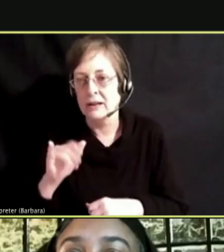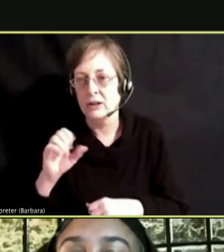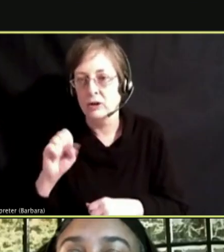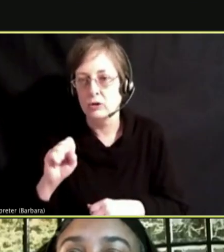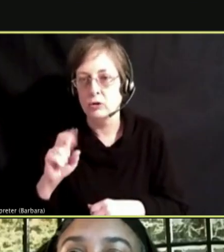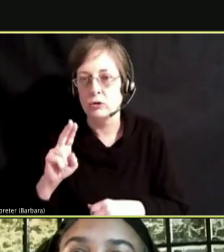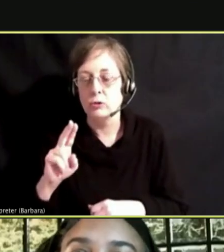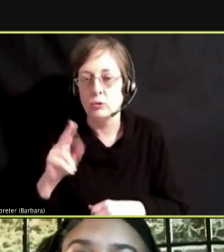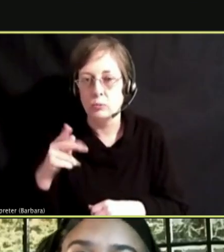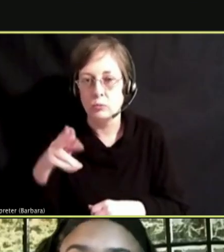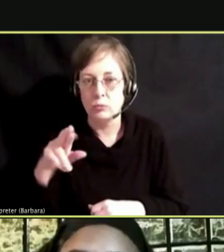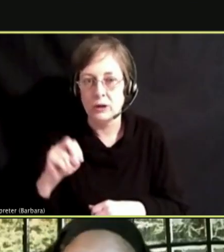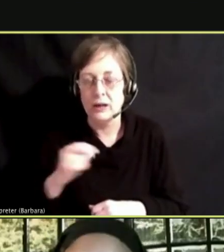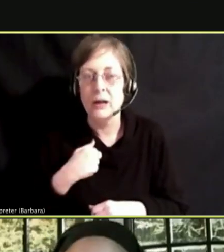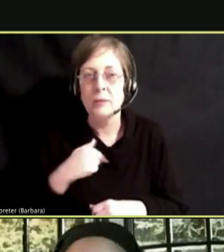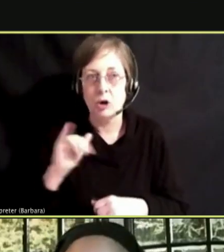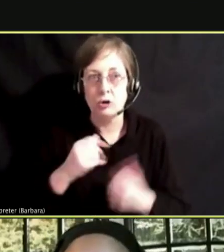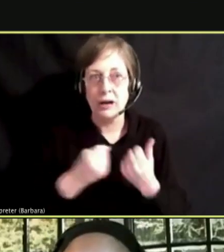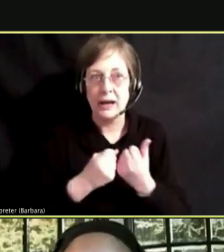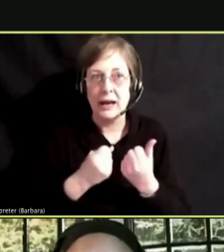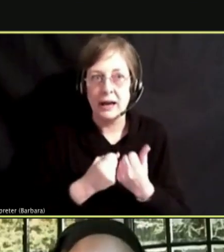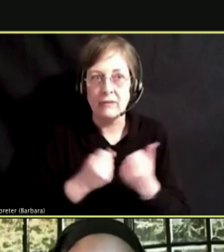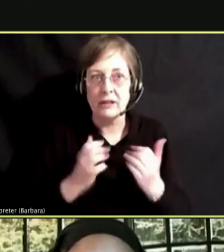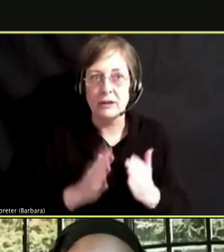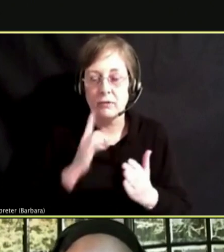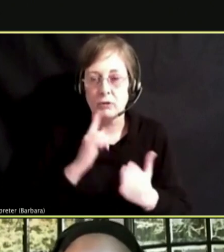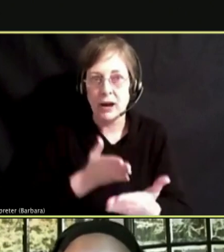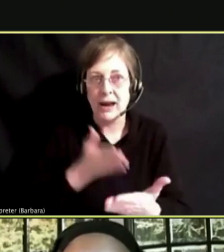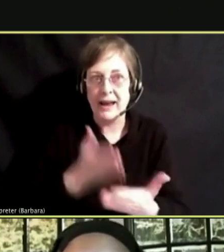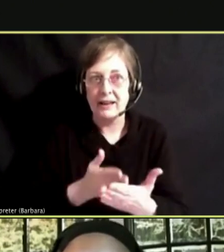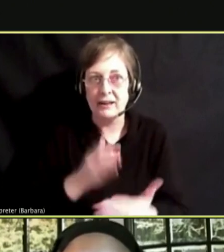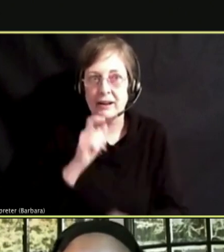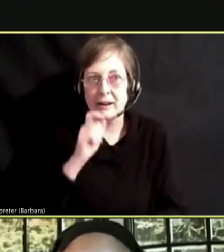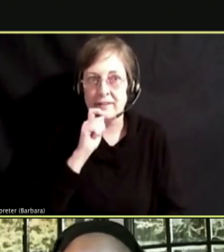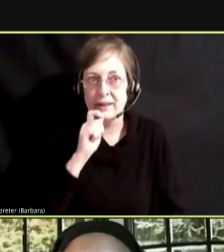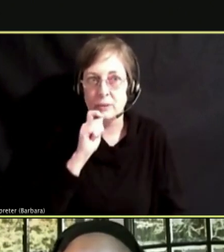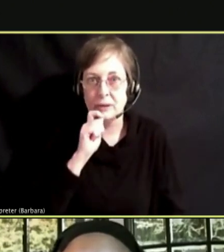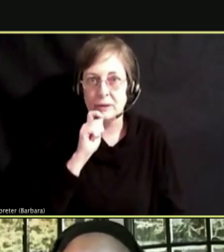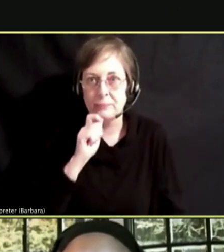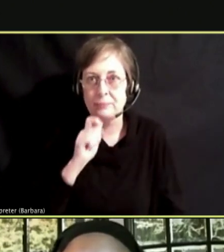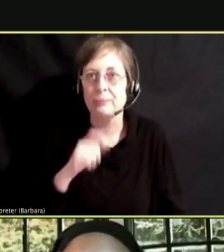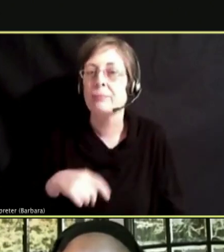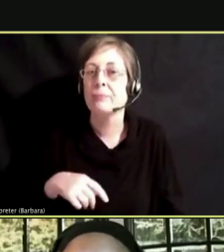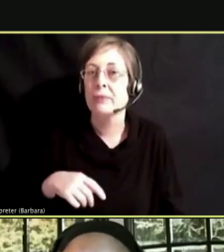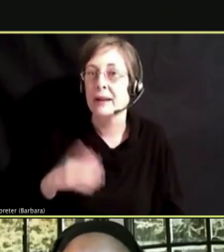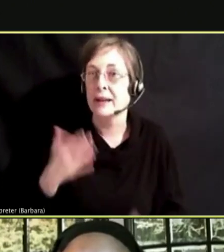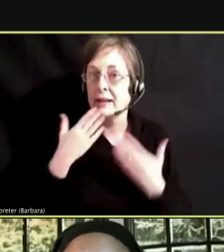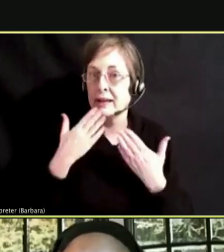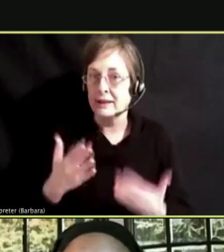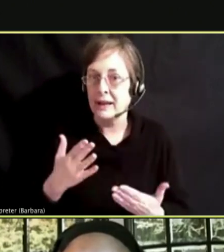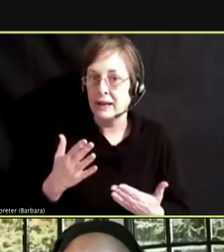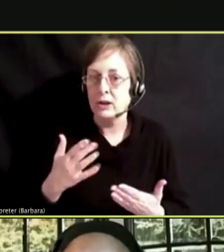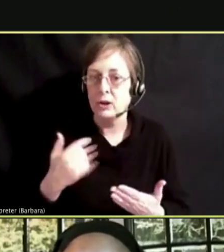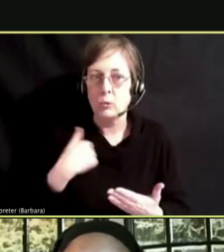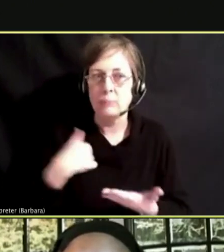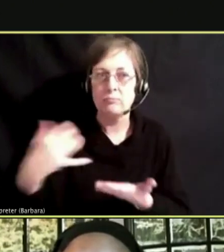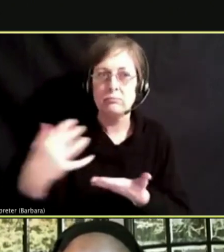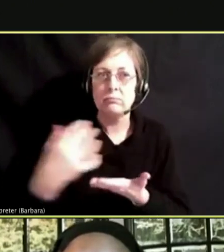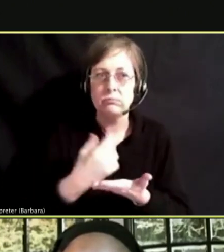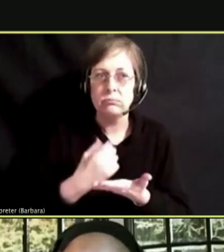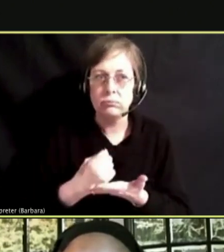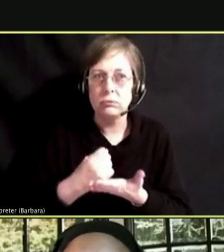WE'VE BEEN PUTTING TOGETHER ALL THE QUESTIONS AND GROUPING THEM INTO CATEGORIES WE DO HAVE